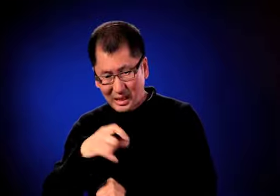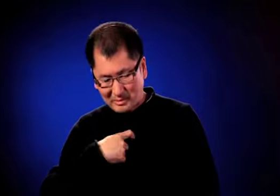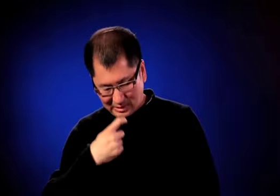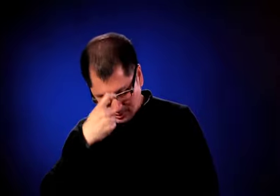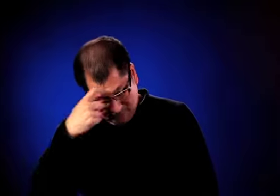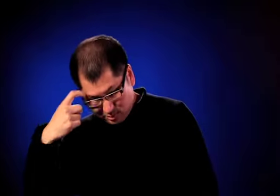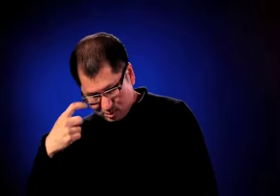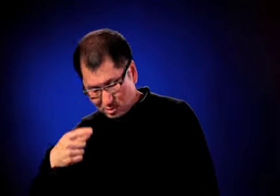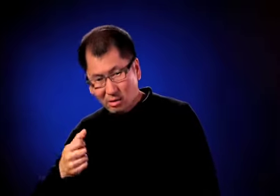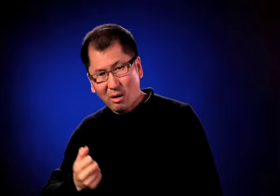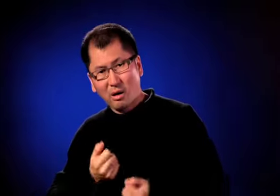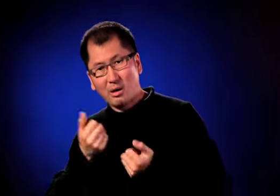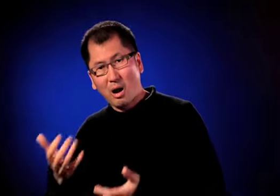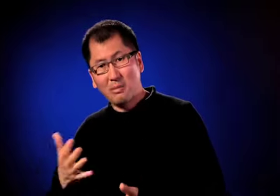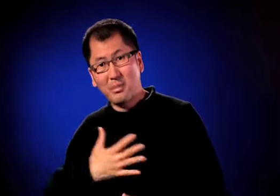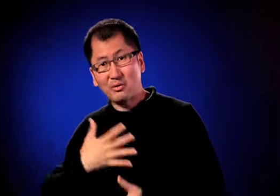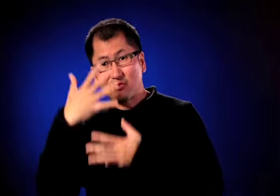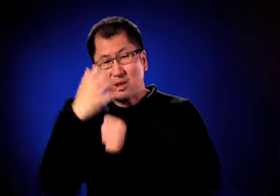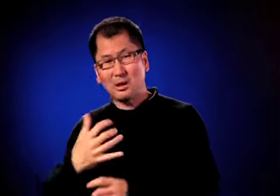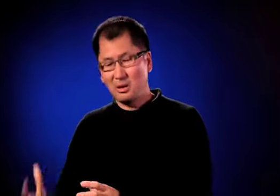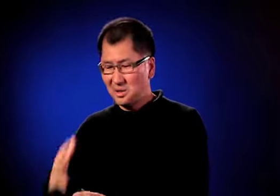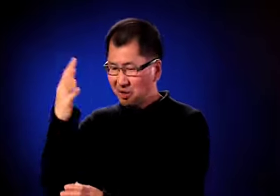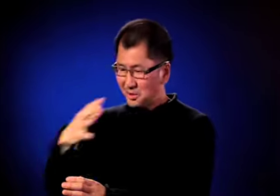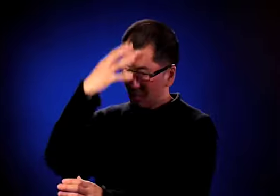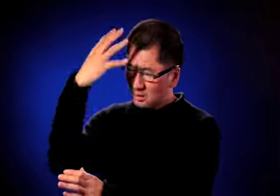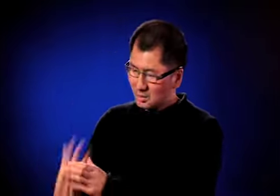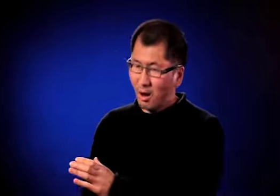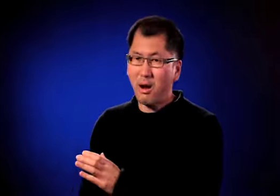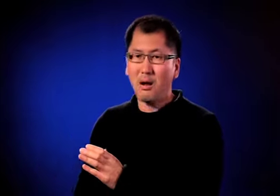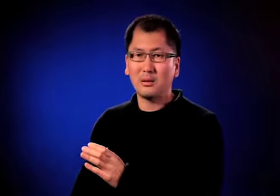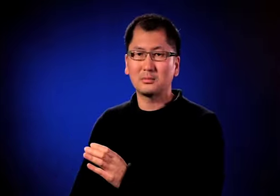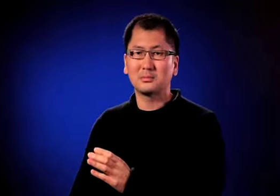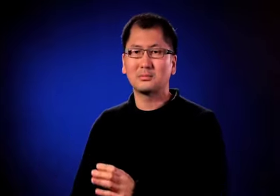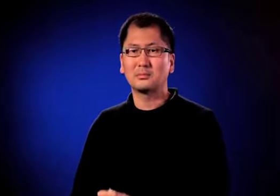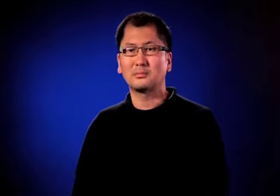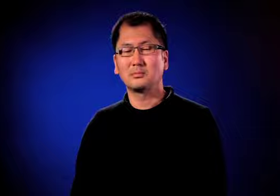in trouble trying to stop the nurse. And the next thing that happened, I blacked out